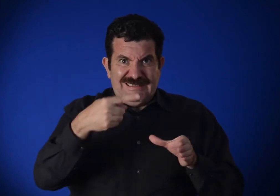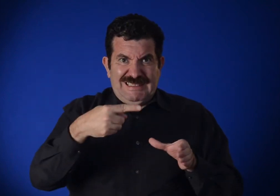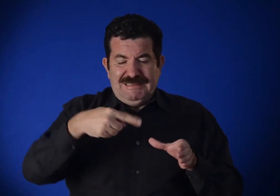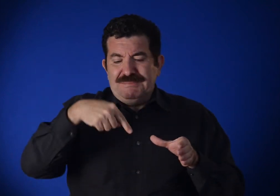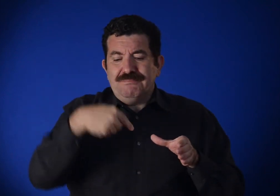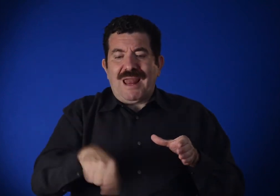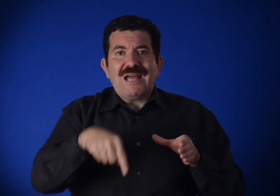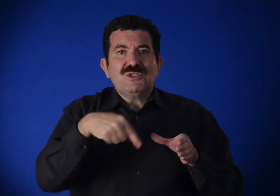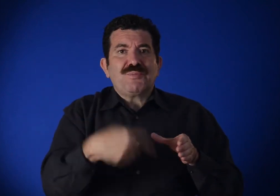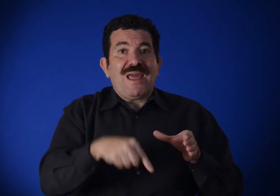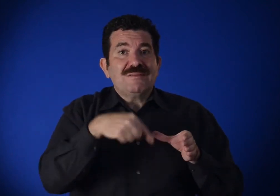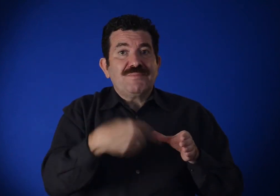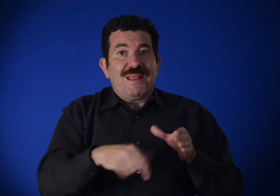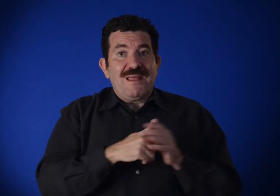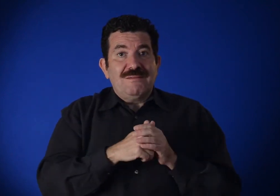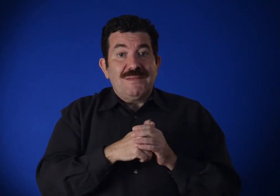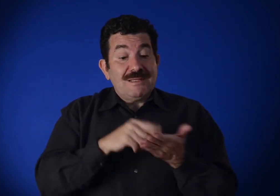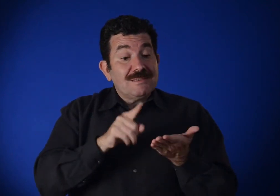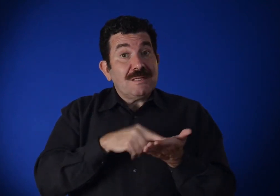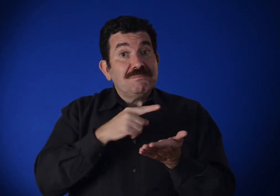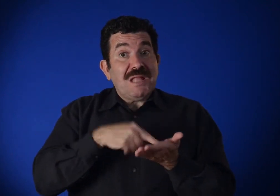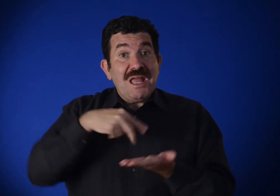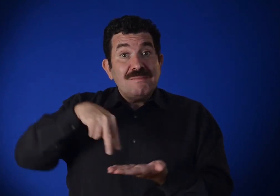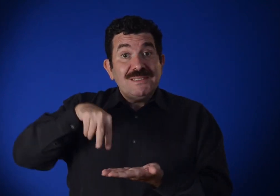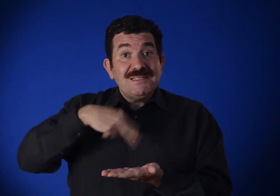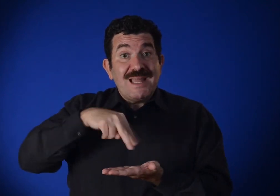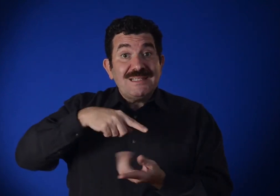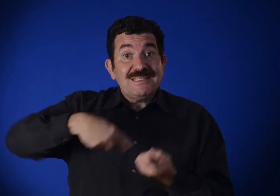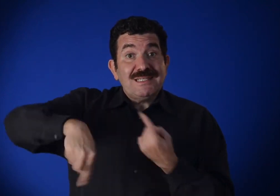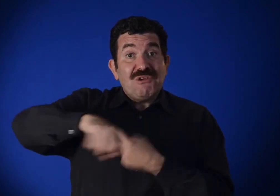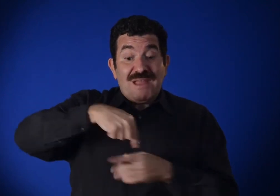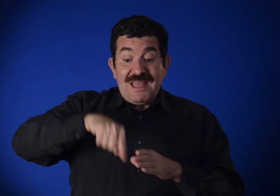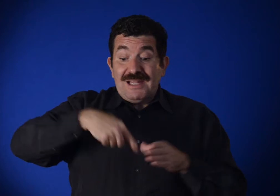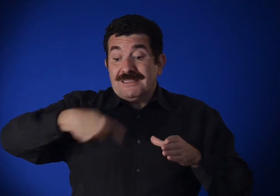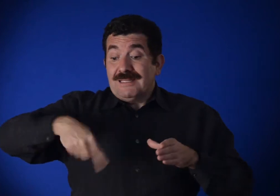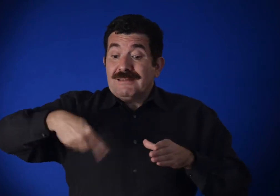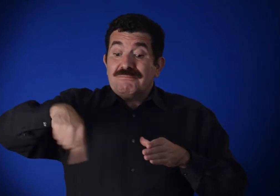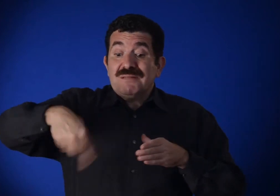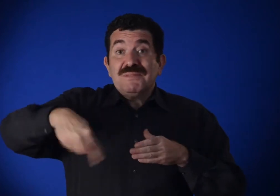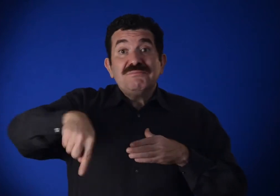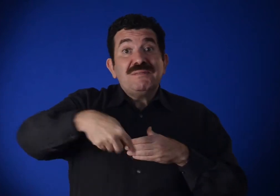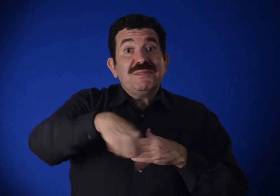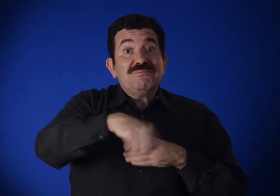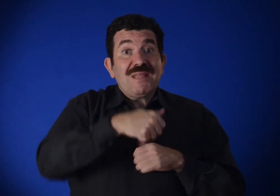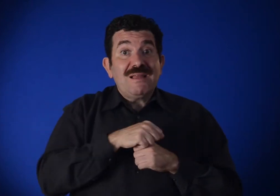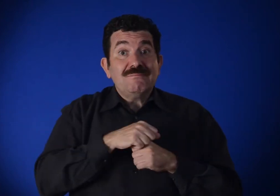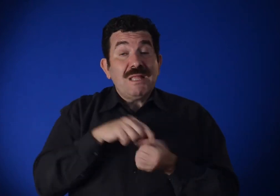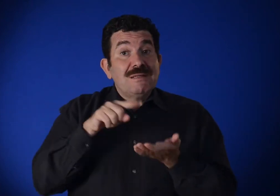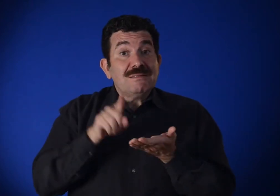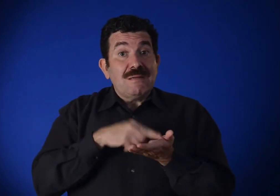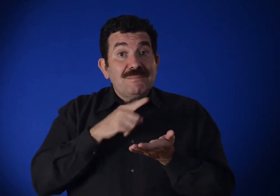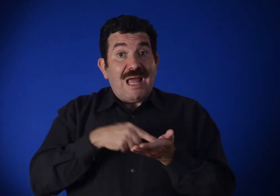to guide paint out of the can as he does a kind of dance around the canvas,